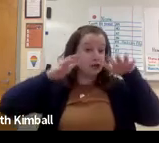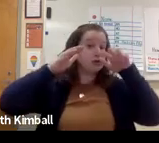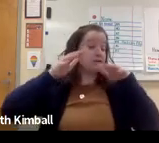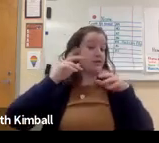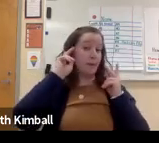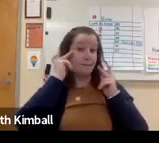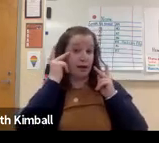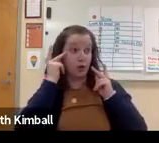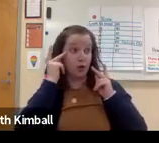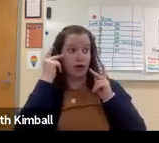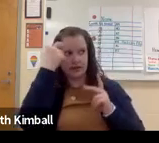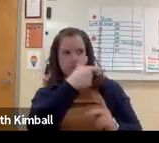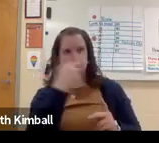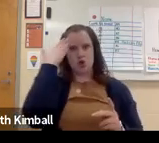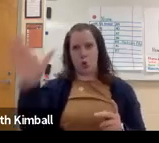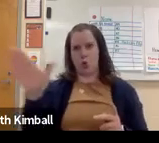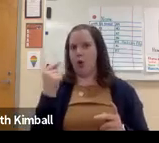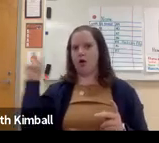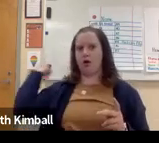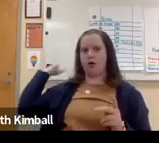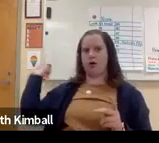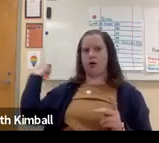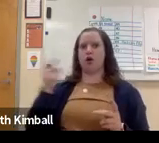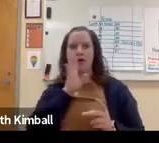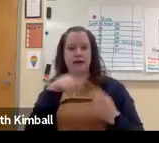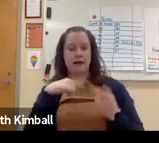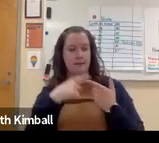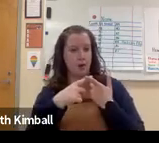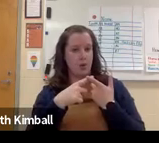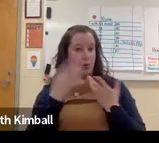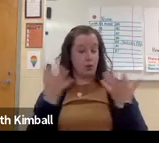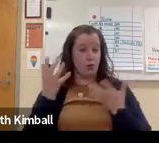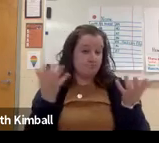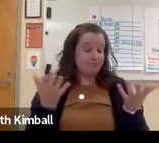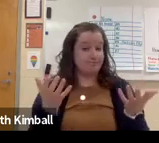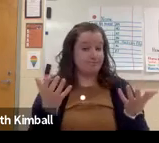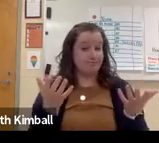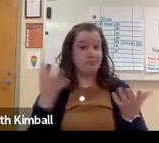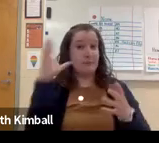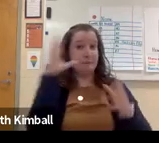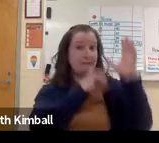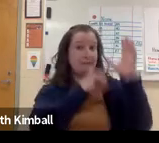they may even feel some anxiety, some paranoia because they don't know what people are saying,